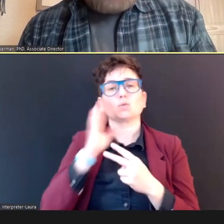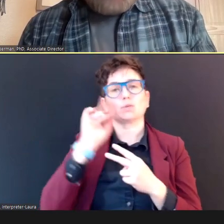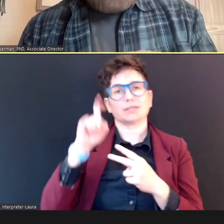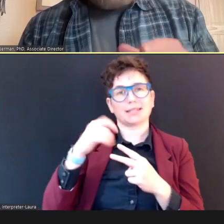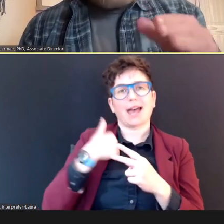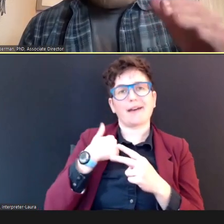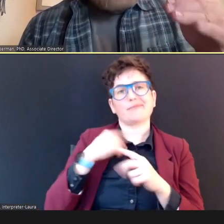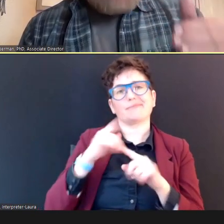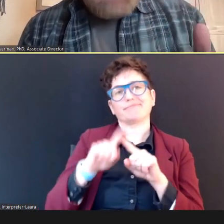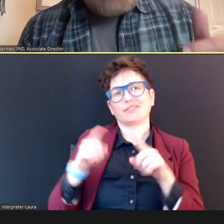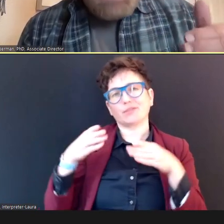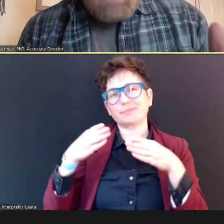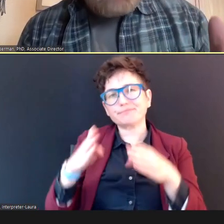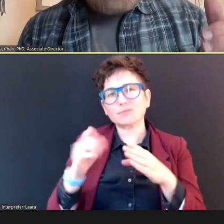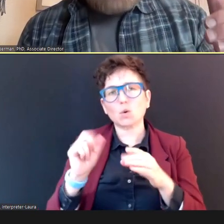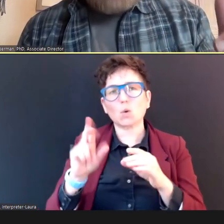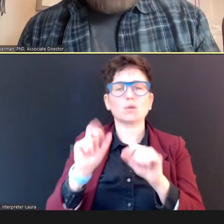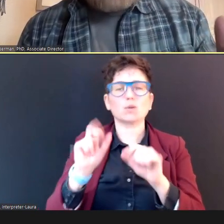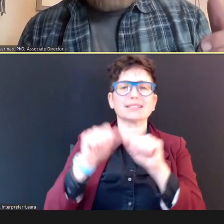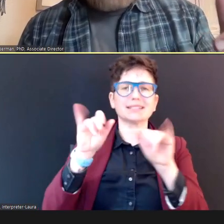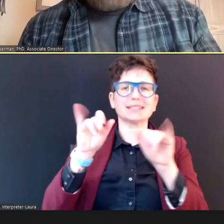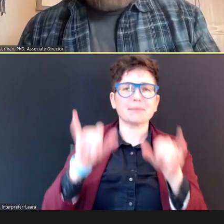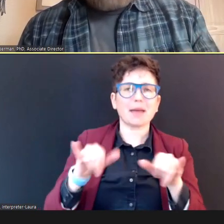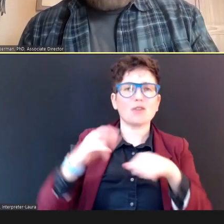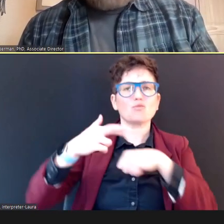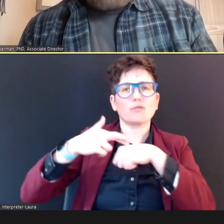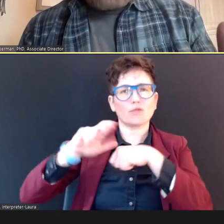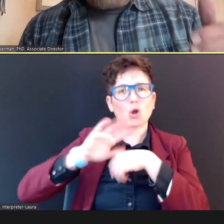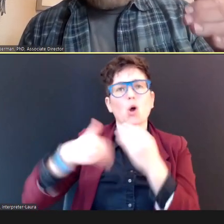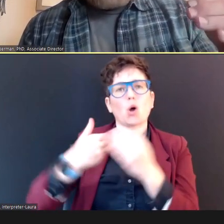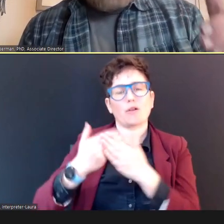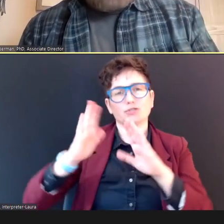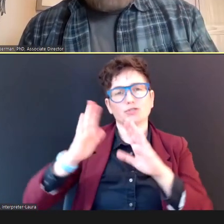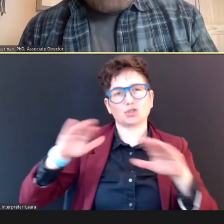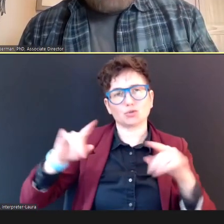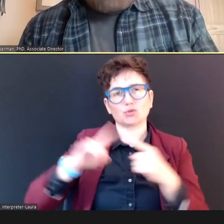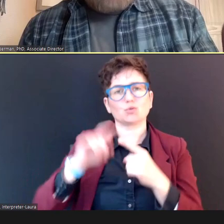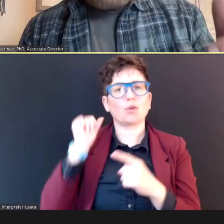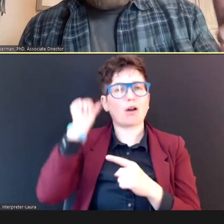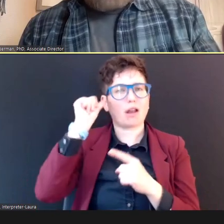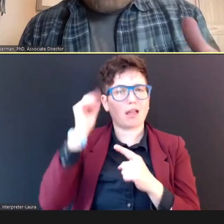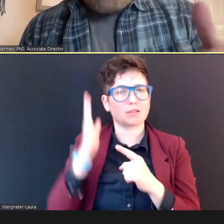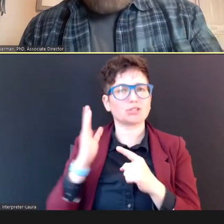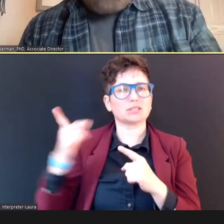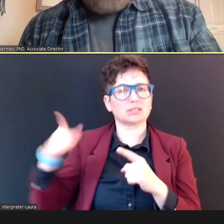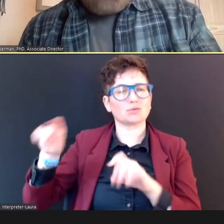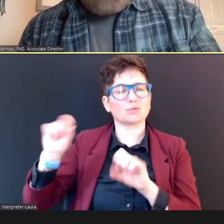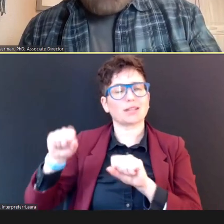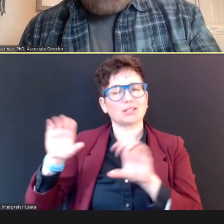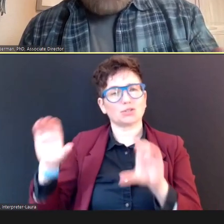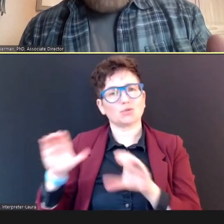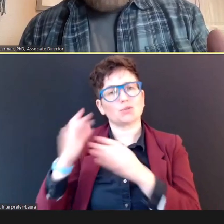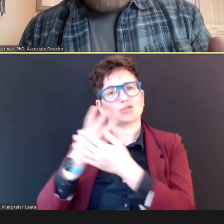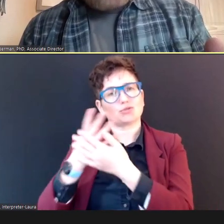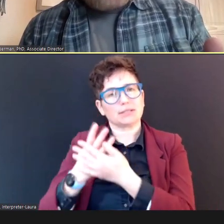referring all of those children to audiologists, who can perform the screening.